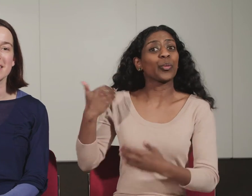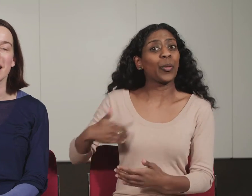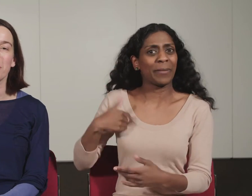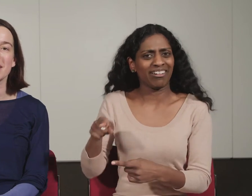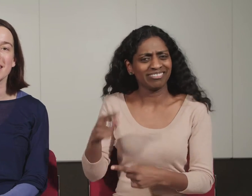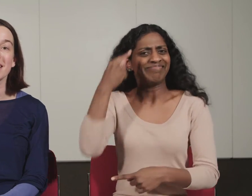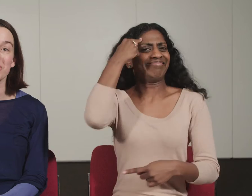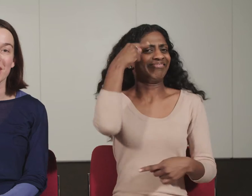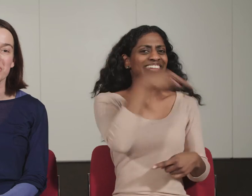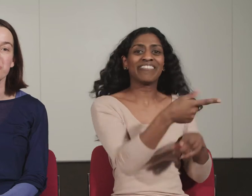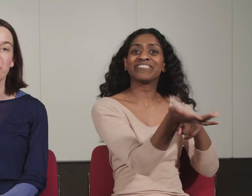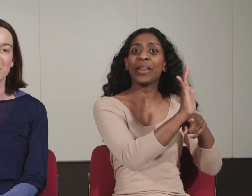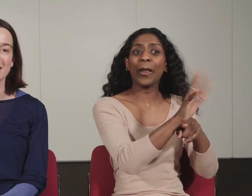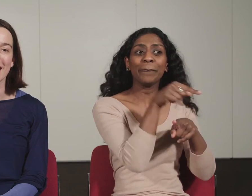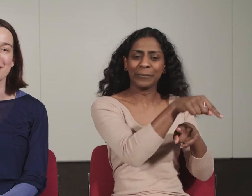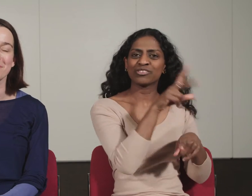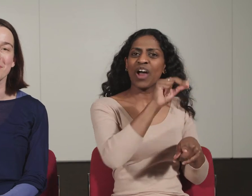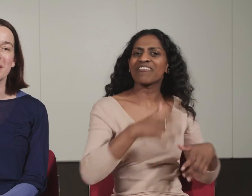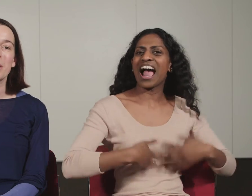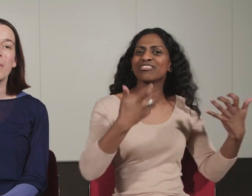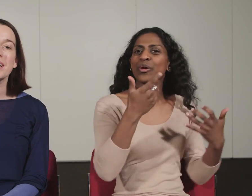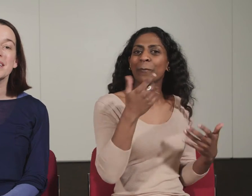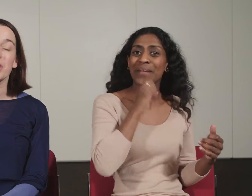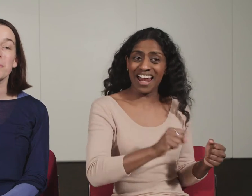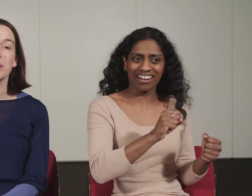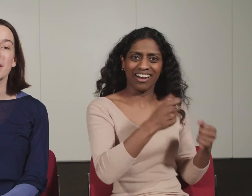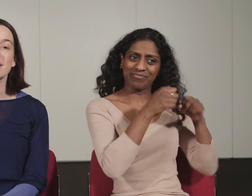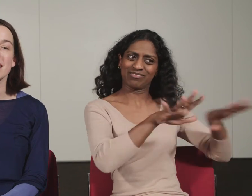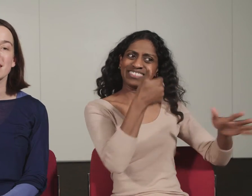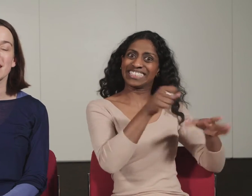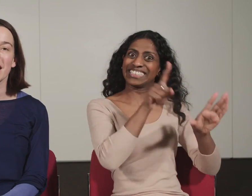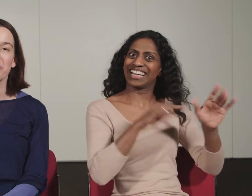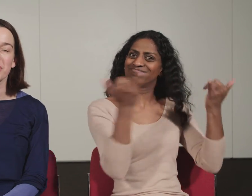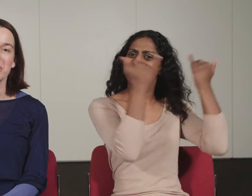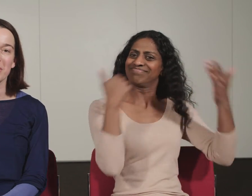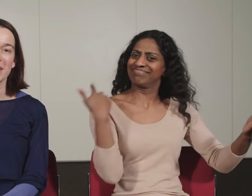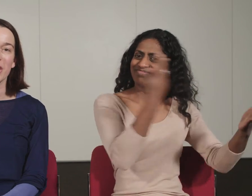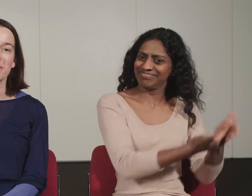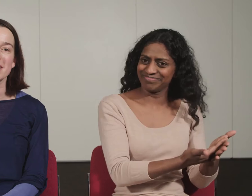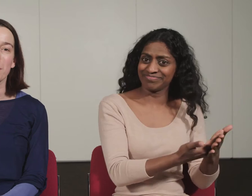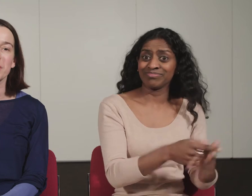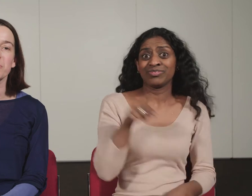celebrating International Women’s Day. Marking the upcoming 60th anniversary of the seminal